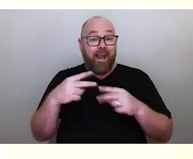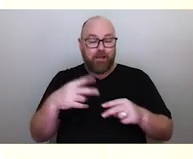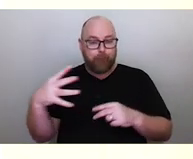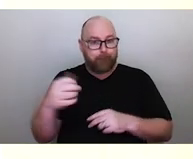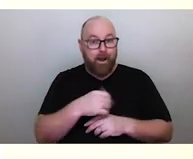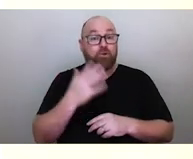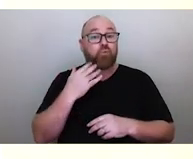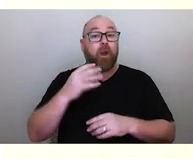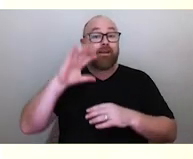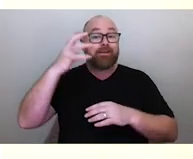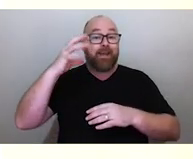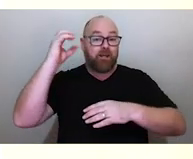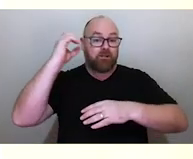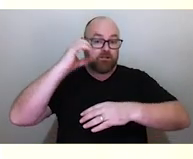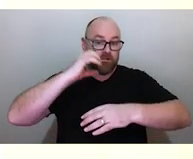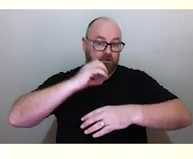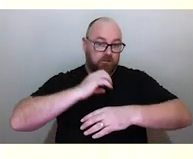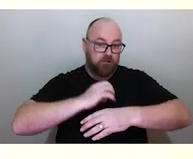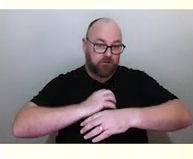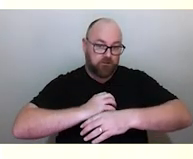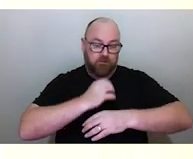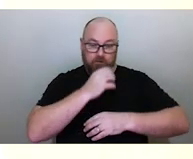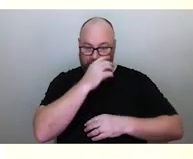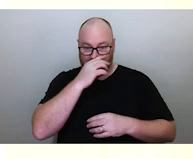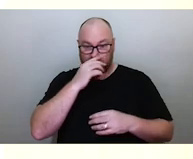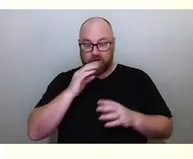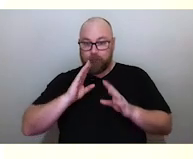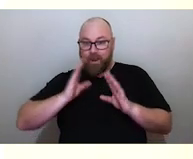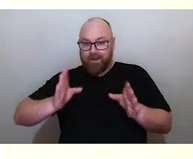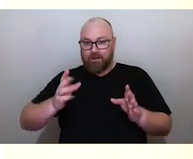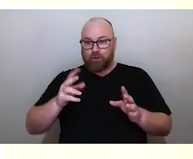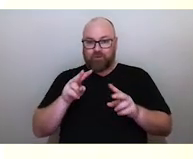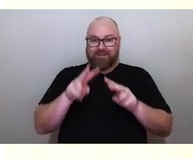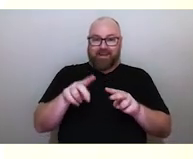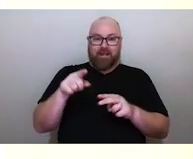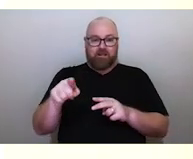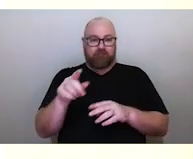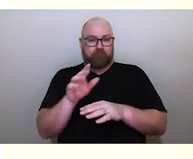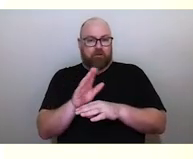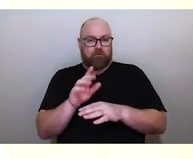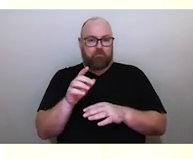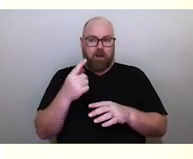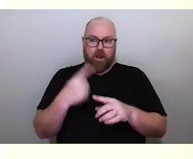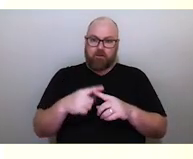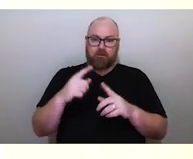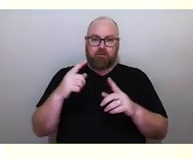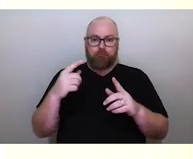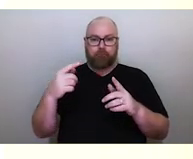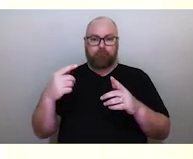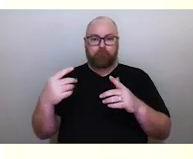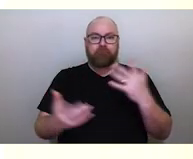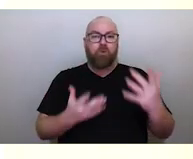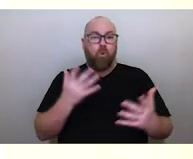And it was an amazing opportunity to see this film perform for the very first time. I hadn't seen the dance before.